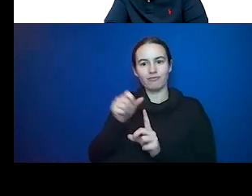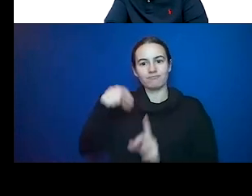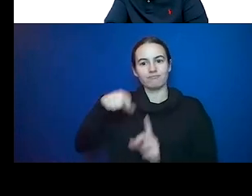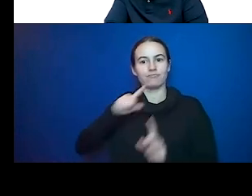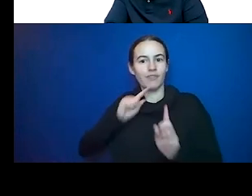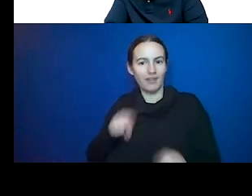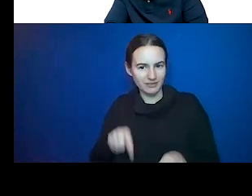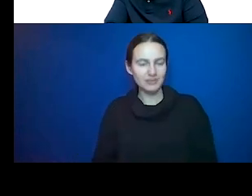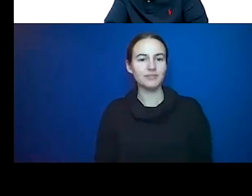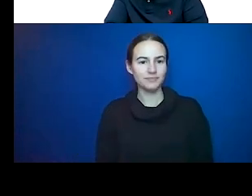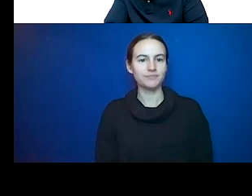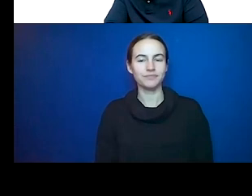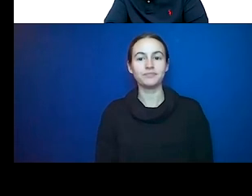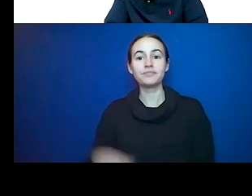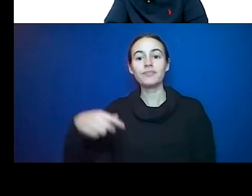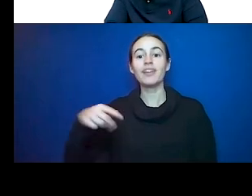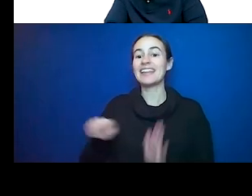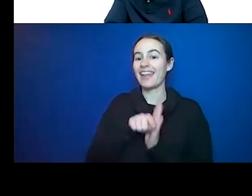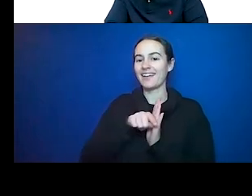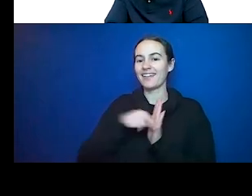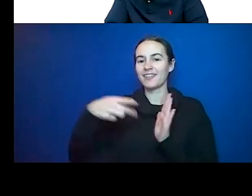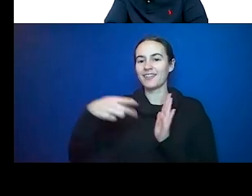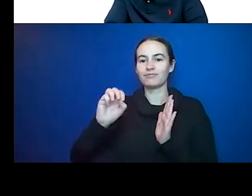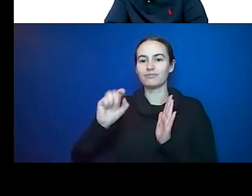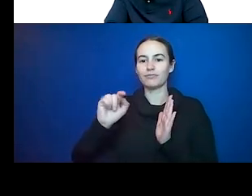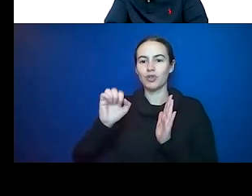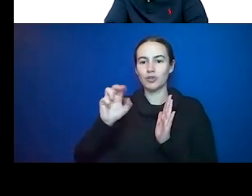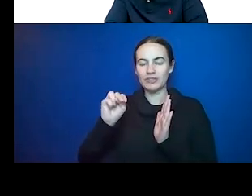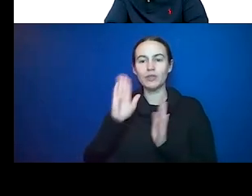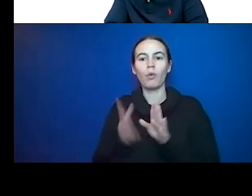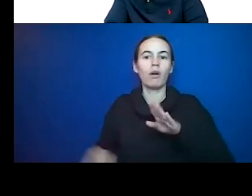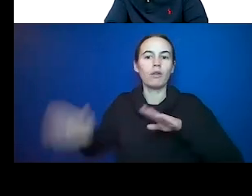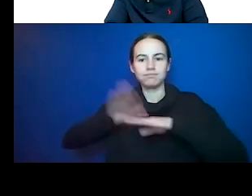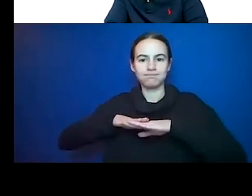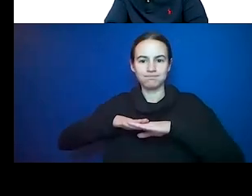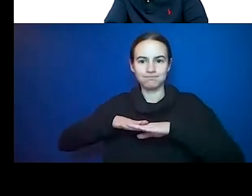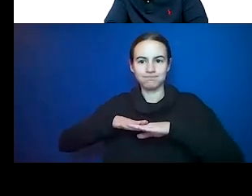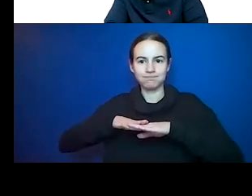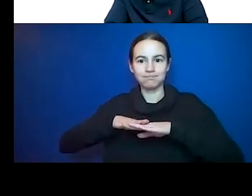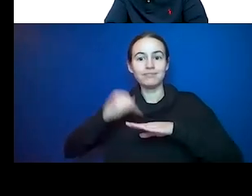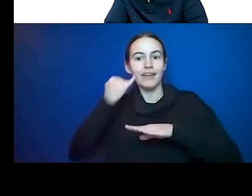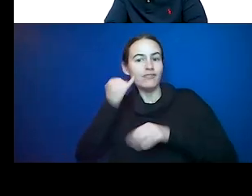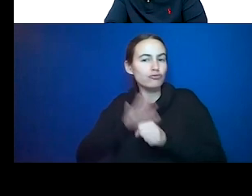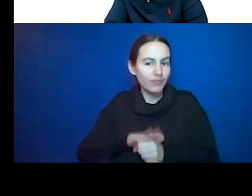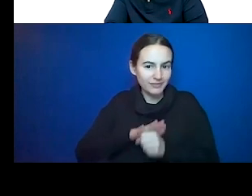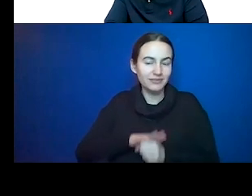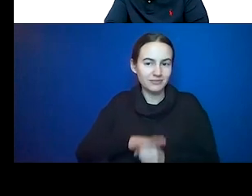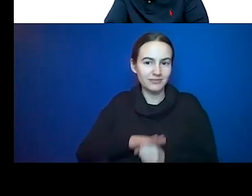these negative proteins are really increased during periods of stress, with bad diet, with